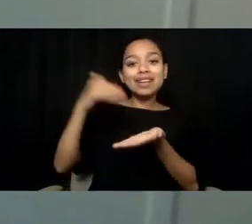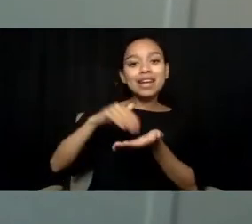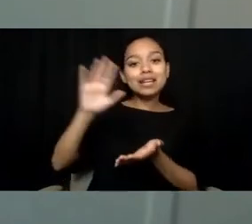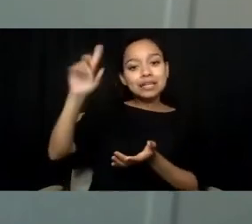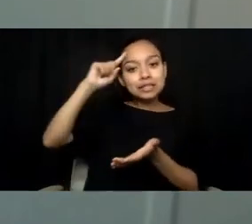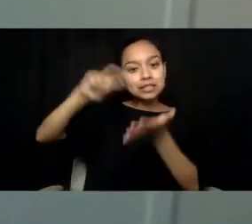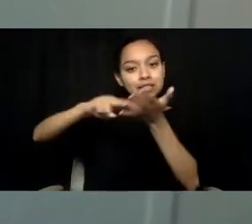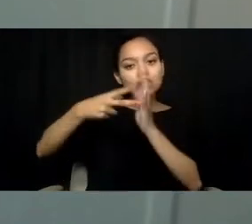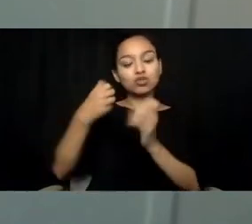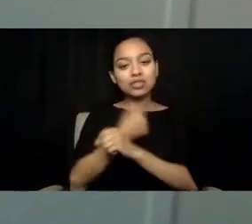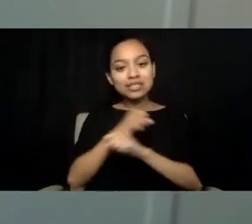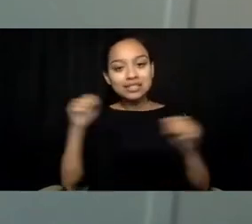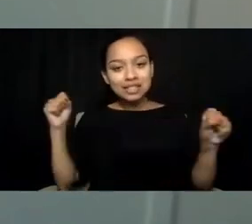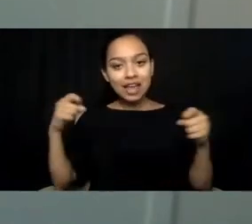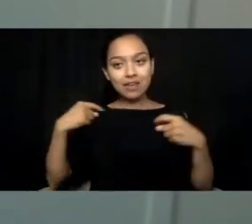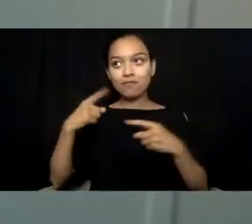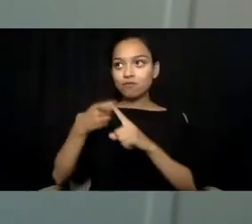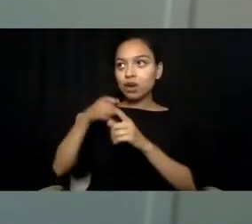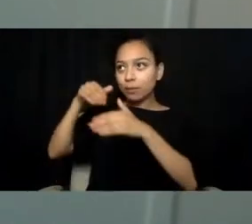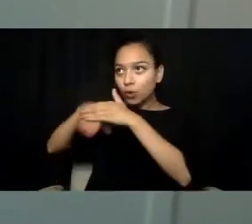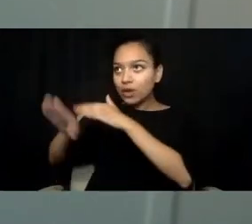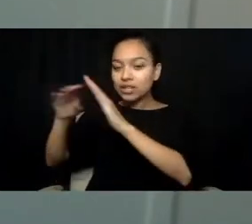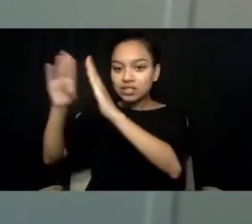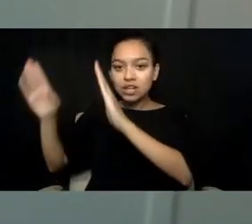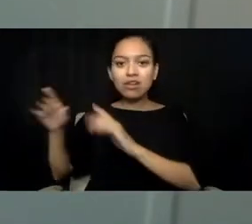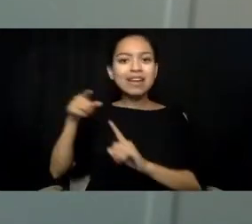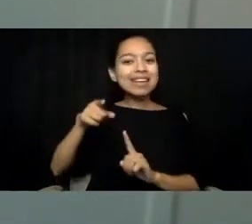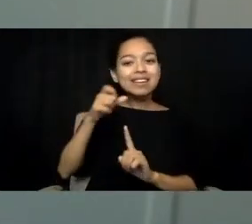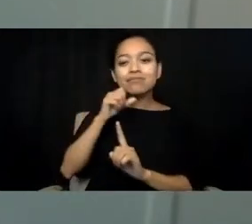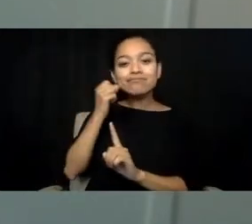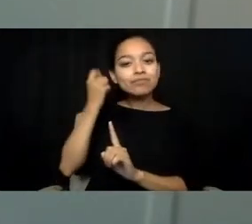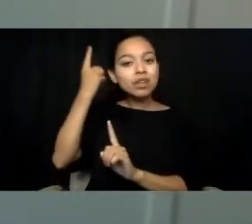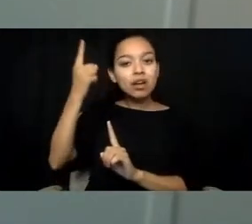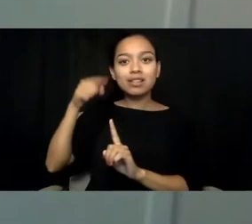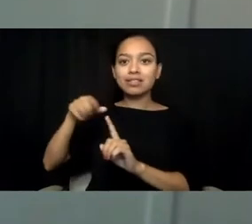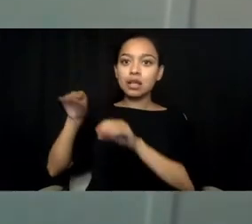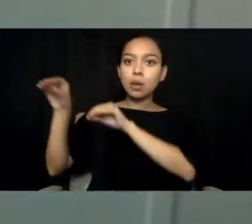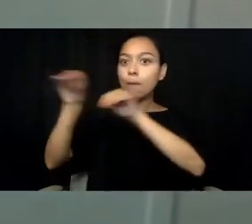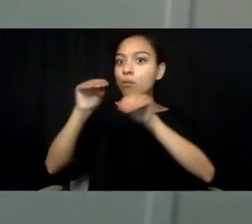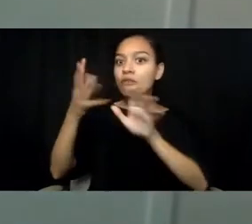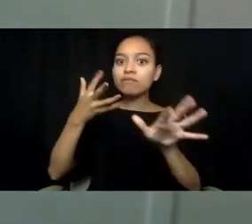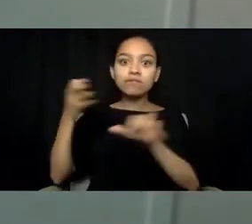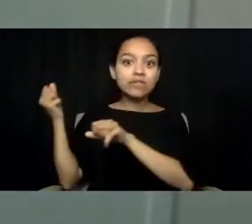yet again not understanding they moved too fast, crowded me too close,